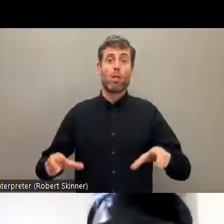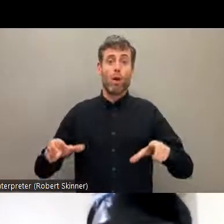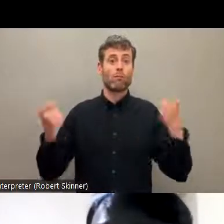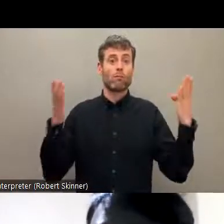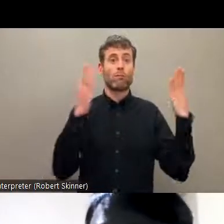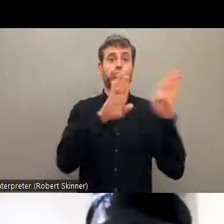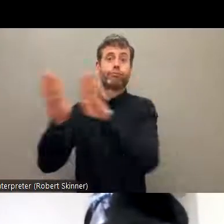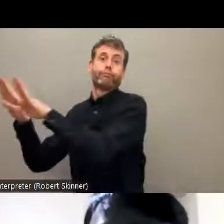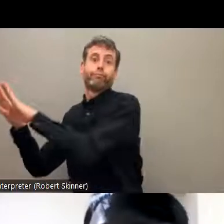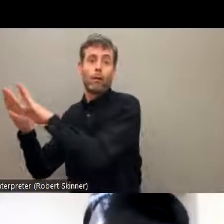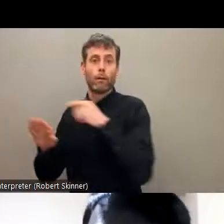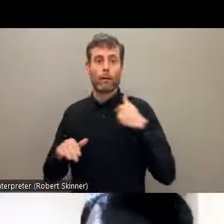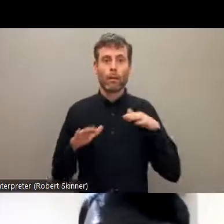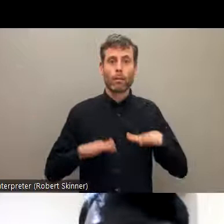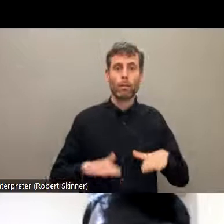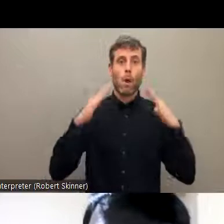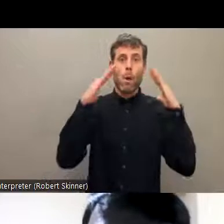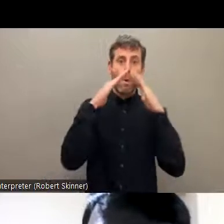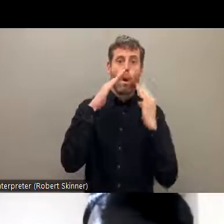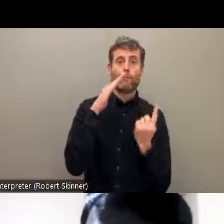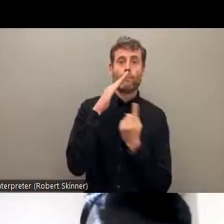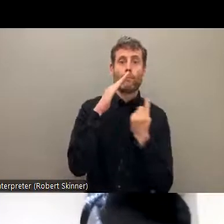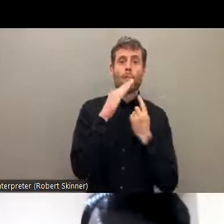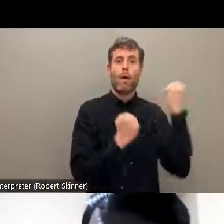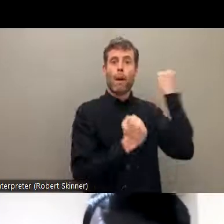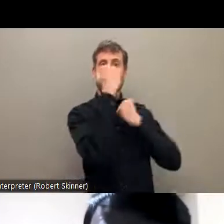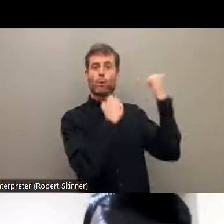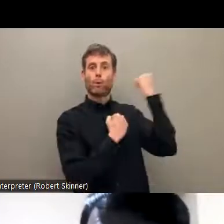Dalit withbilities disabilities are